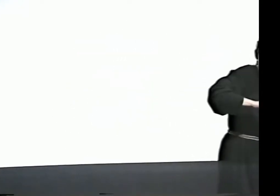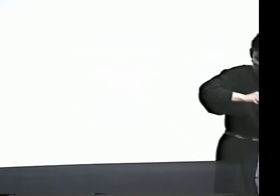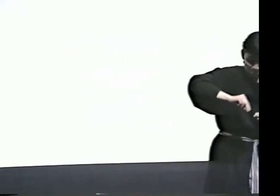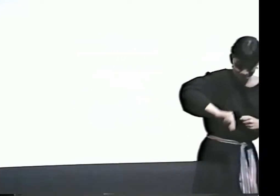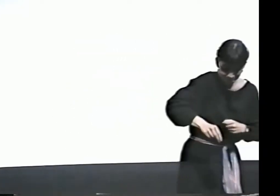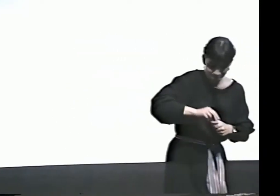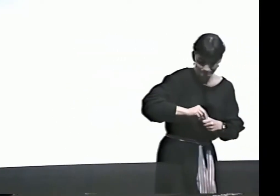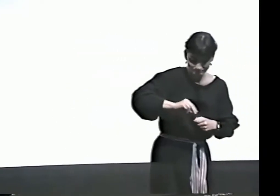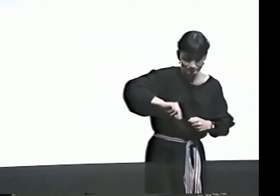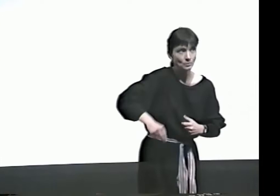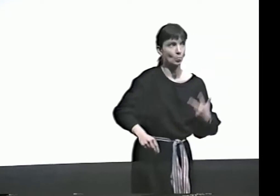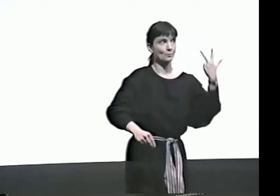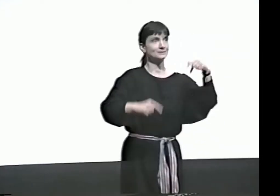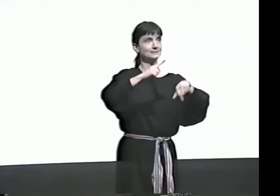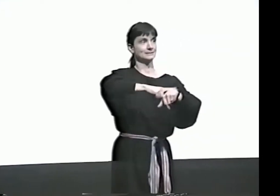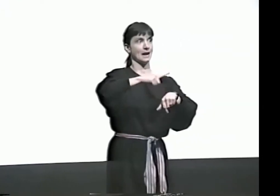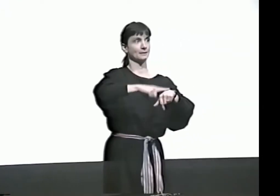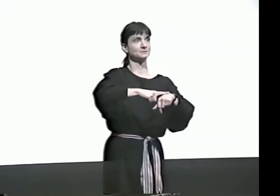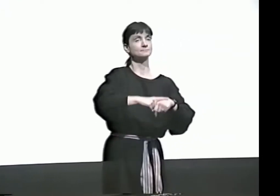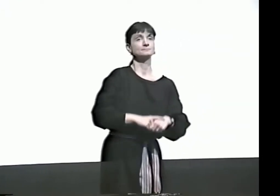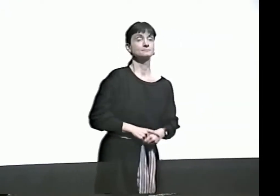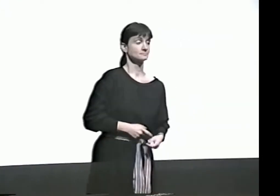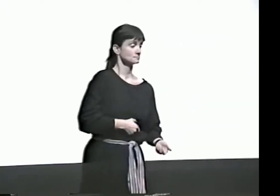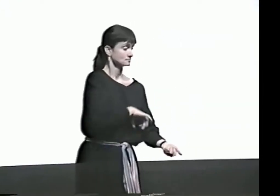PLANTING SEEDS, 3 TIMES.